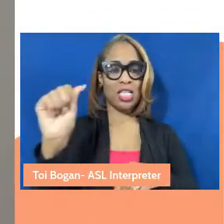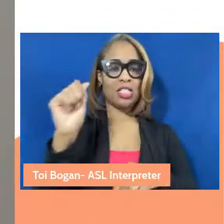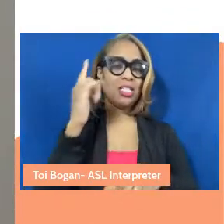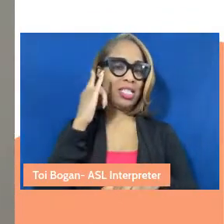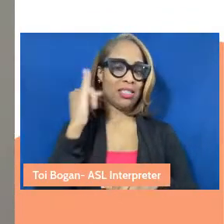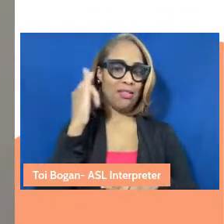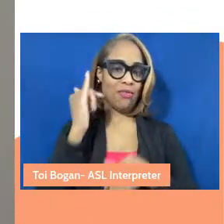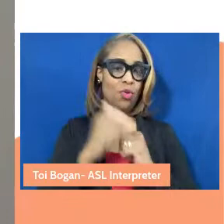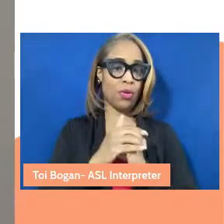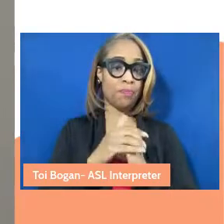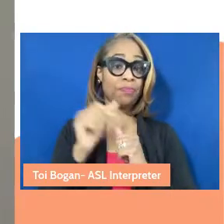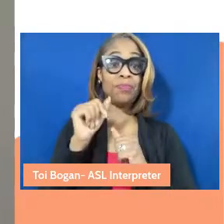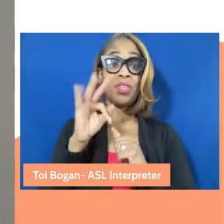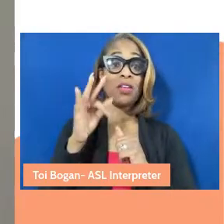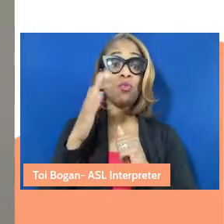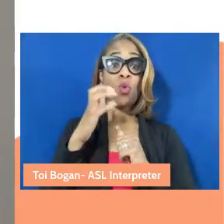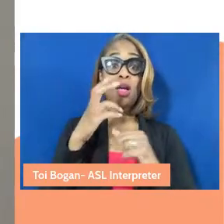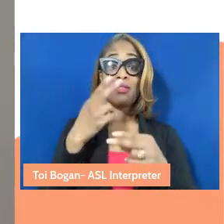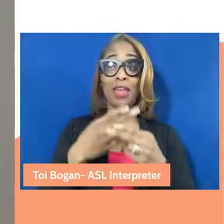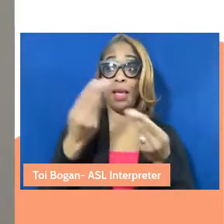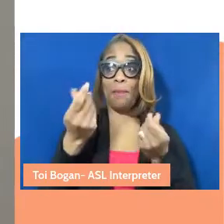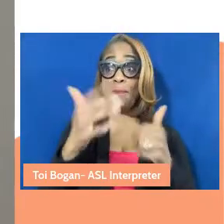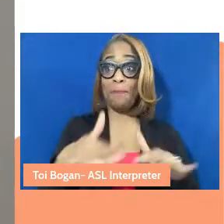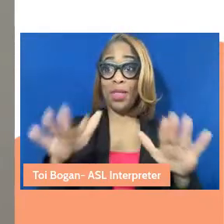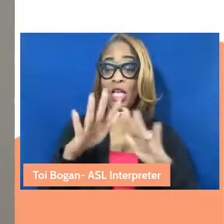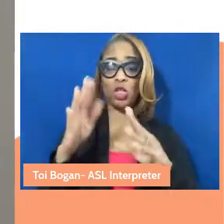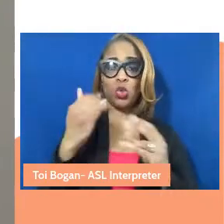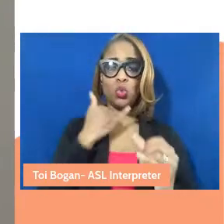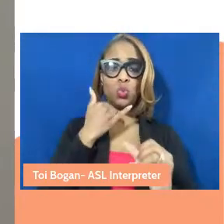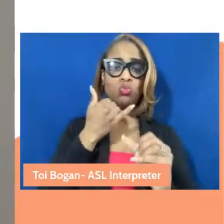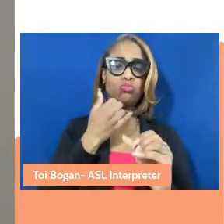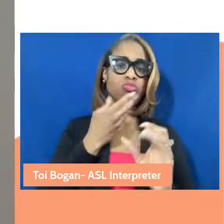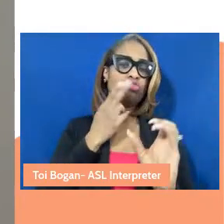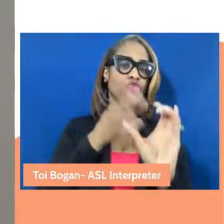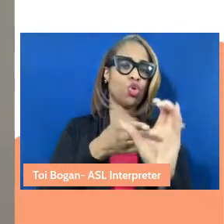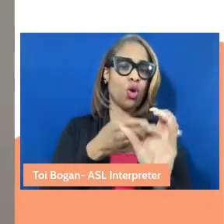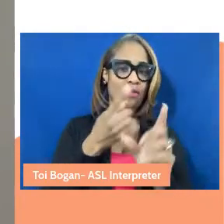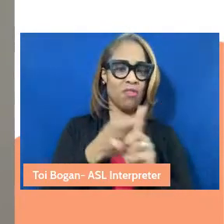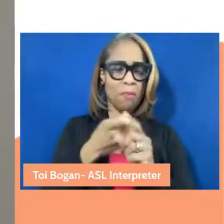If you'd like to name the place you're calling in from, please do. If you are learning the name